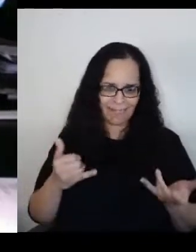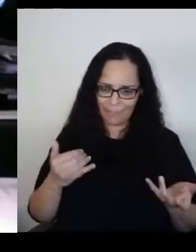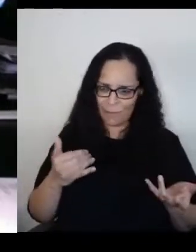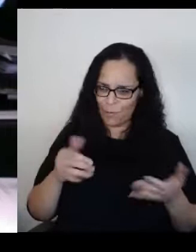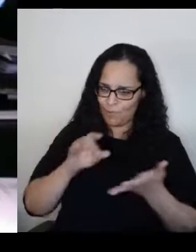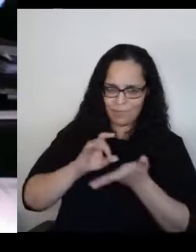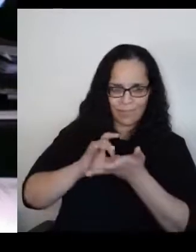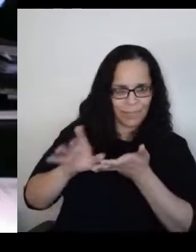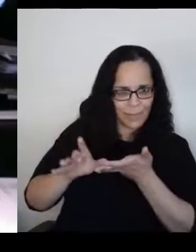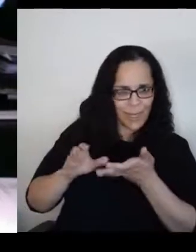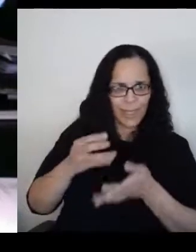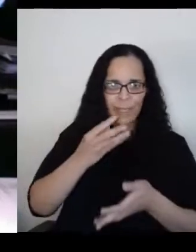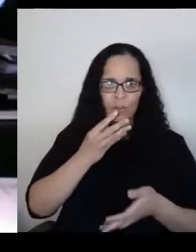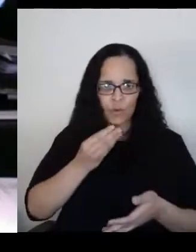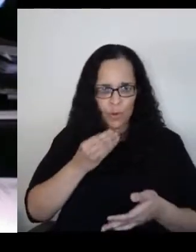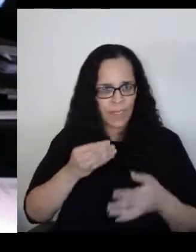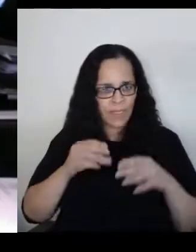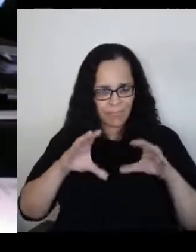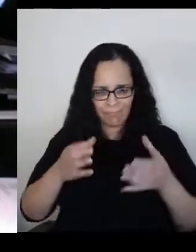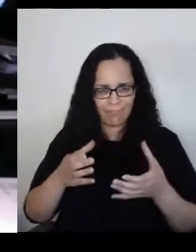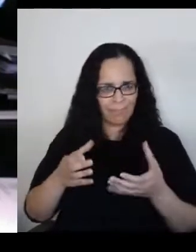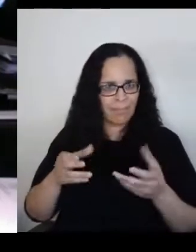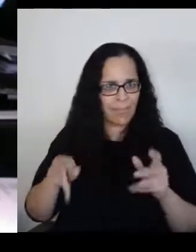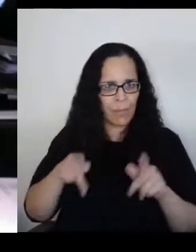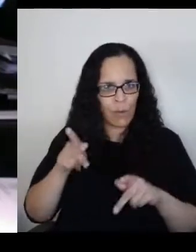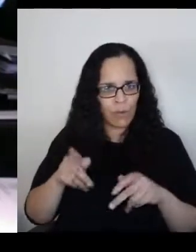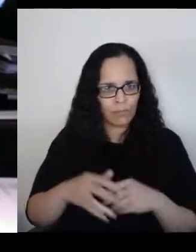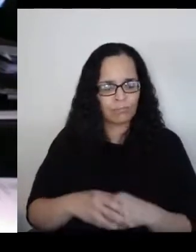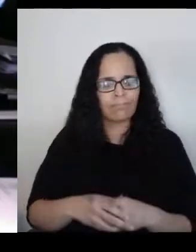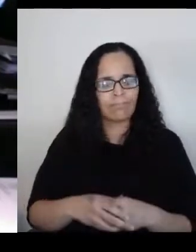When the Nazis had not yet arrived.